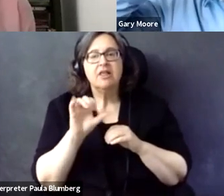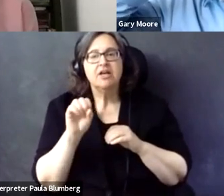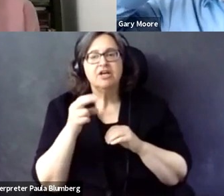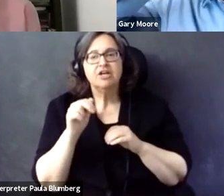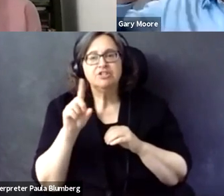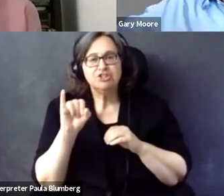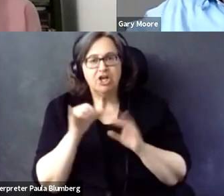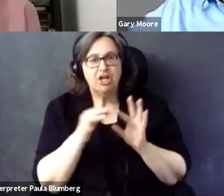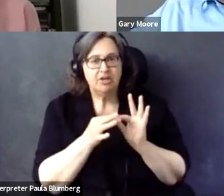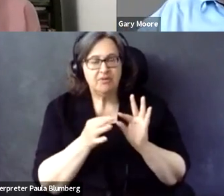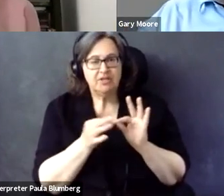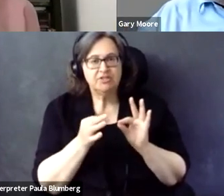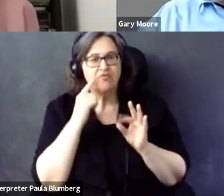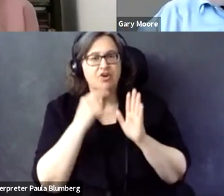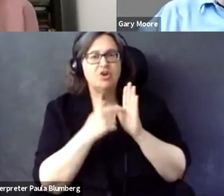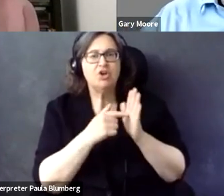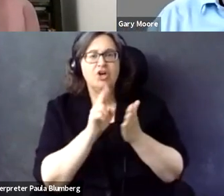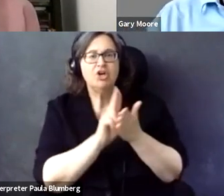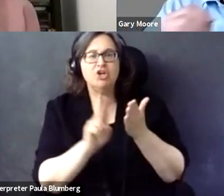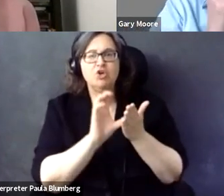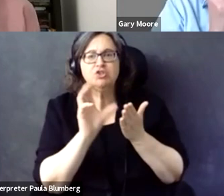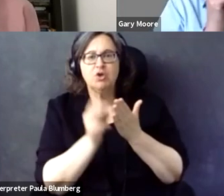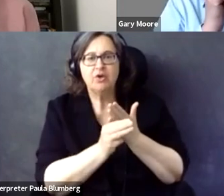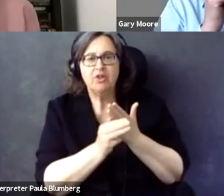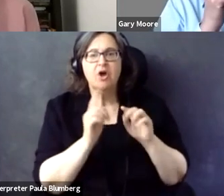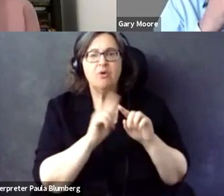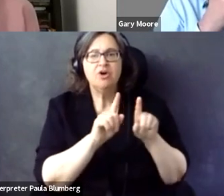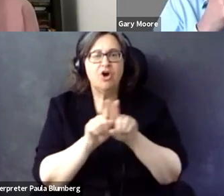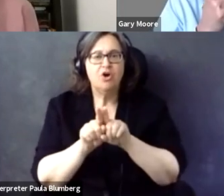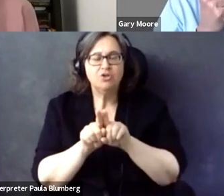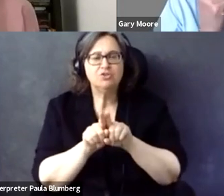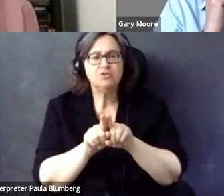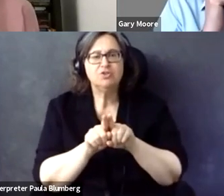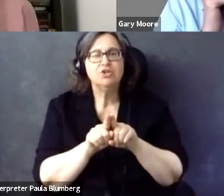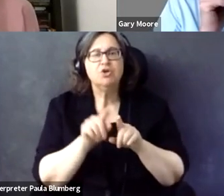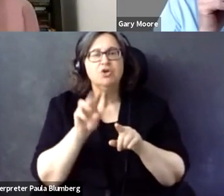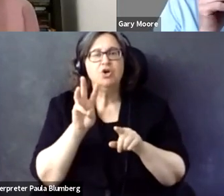beginning, we are not imposing anything. What we are doing, as Shadi